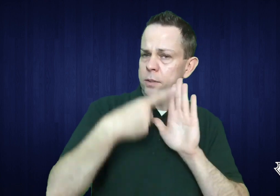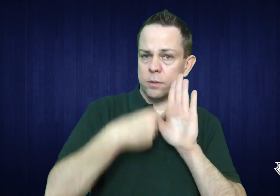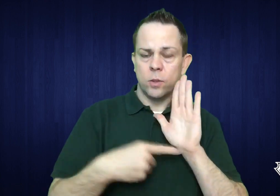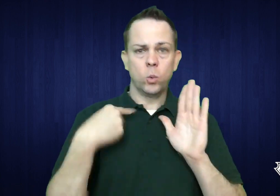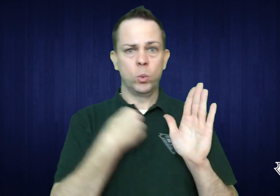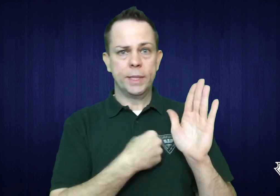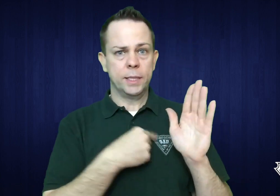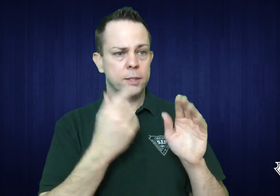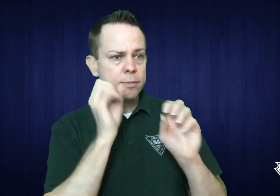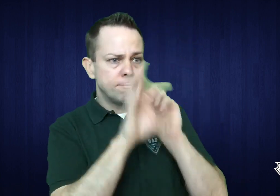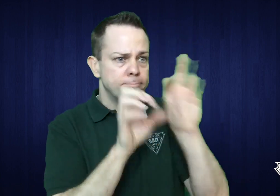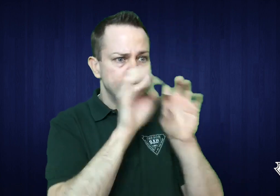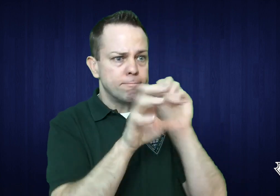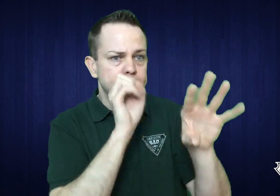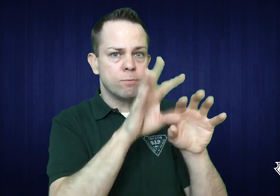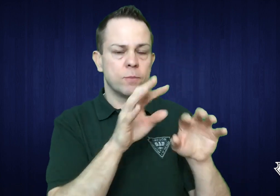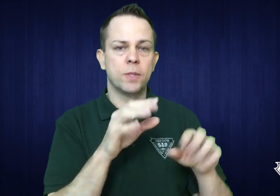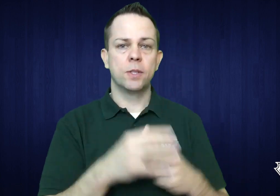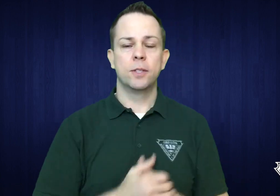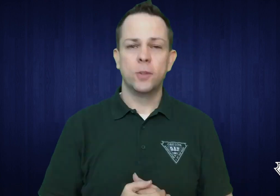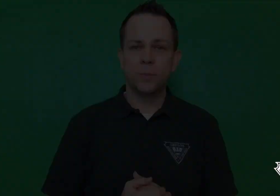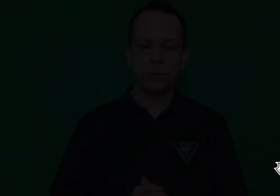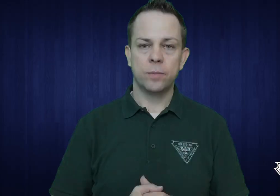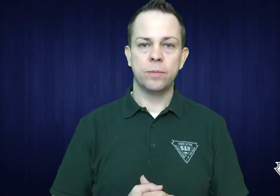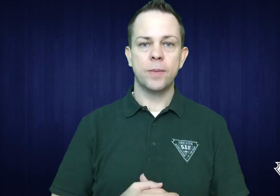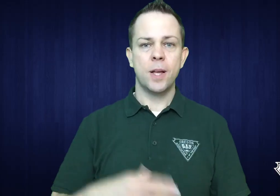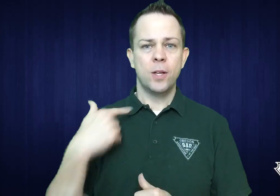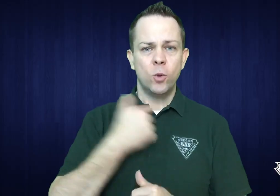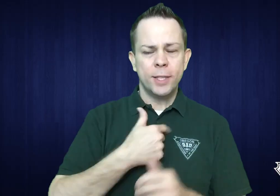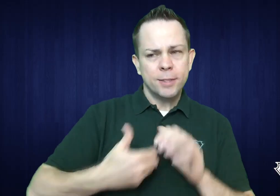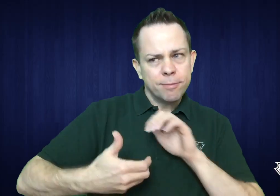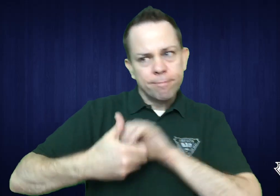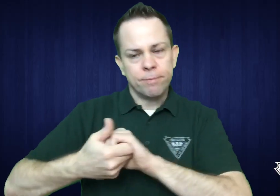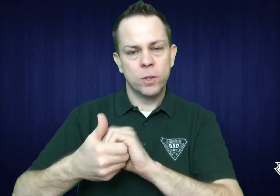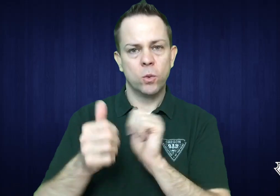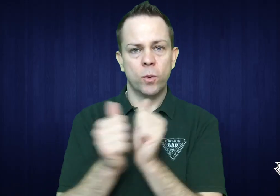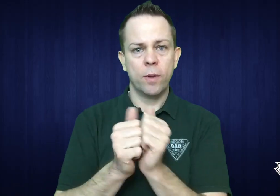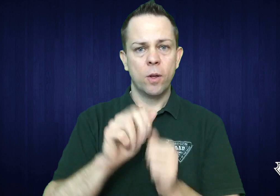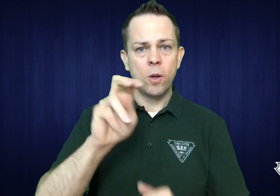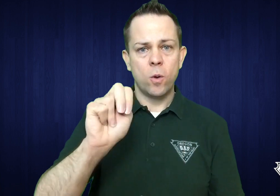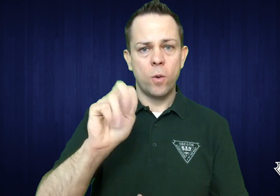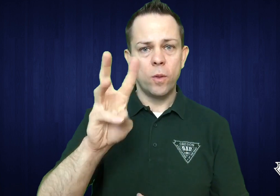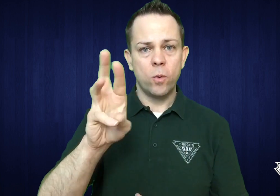and our letter was in reply to that request. We at OAD have worked in conjunction